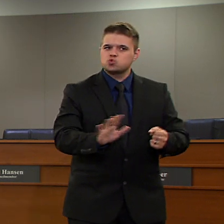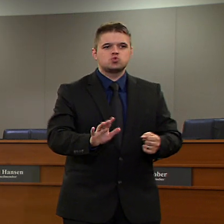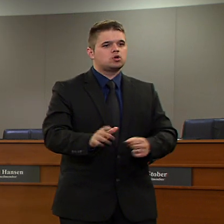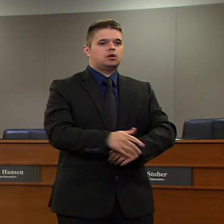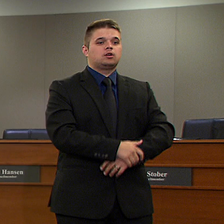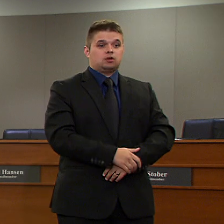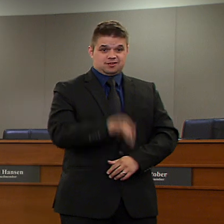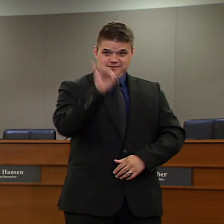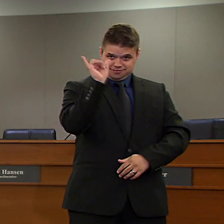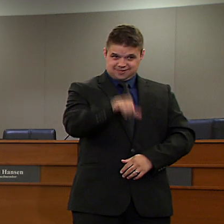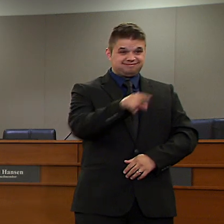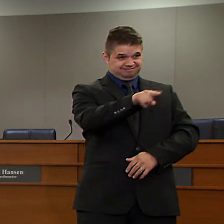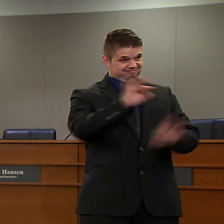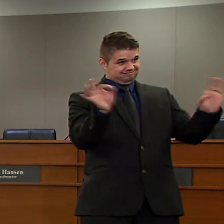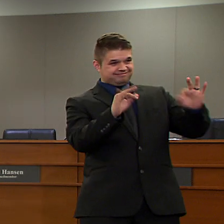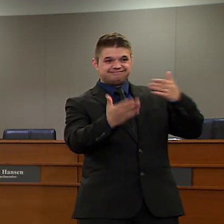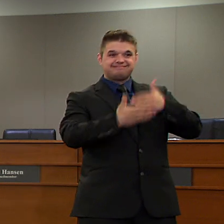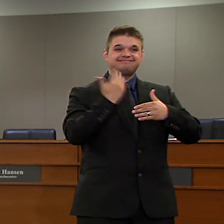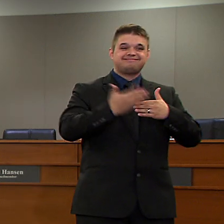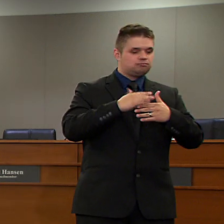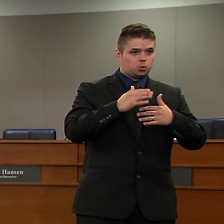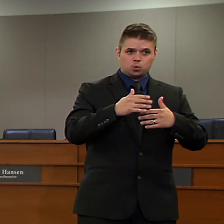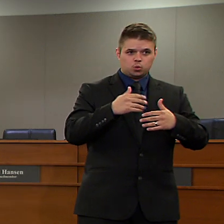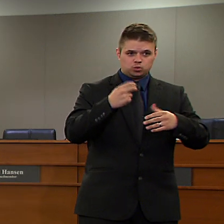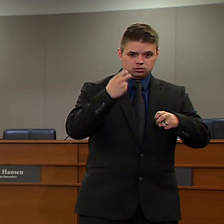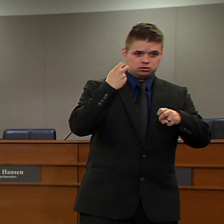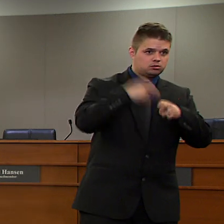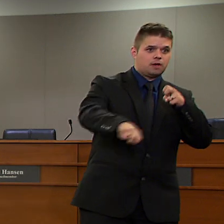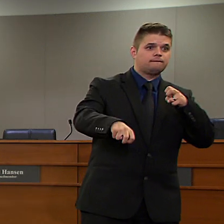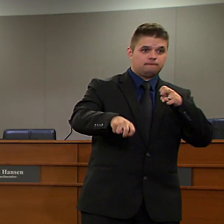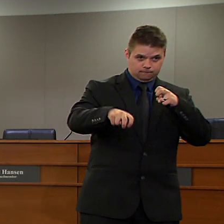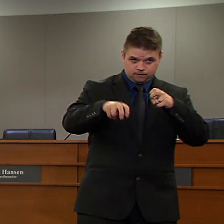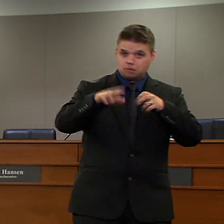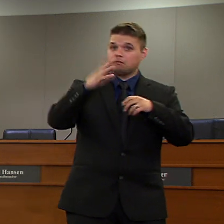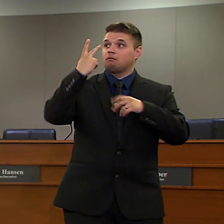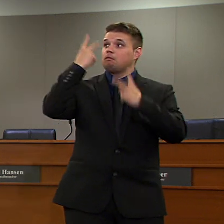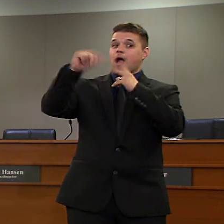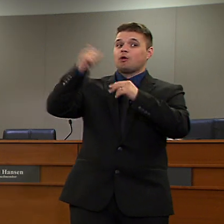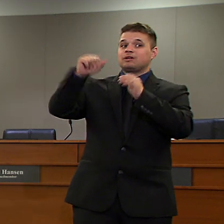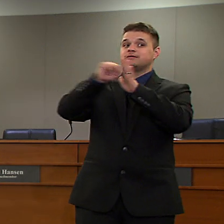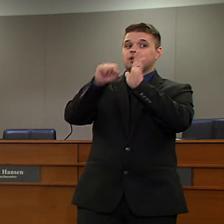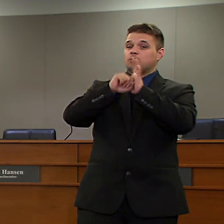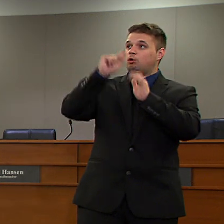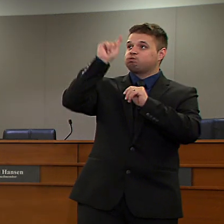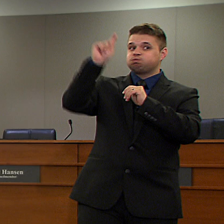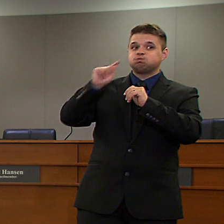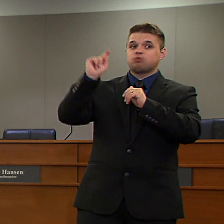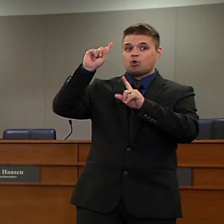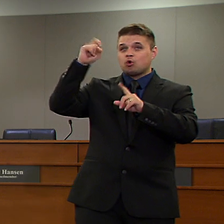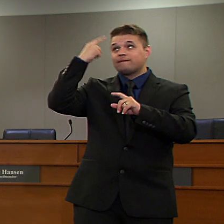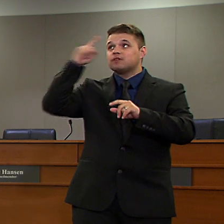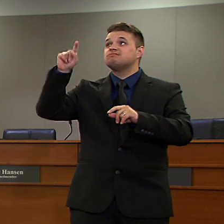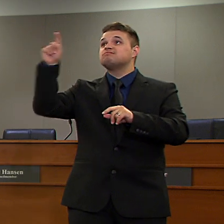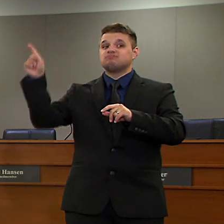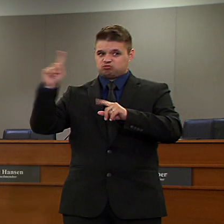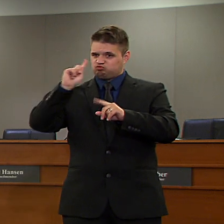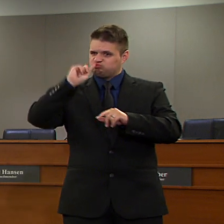Governor's have had to make over the past month by issuing a Stay at Home orders, and suspending large gatherings and